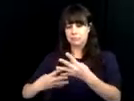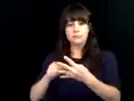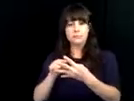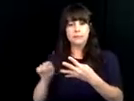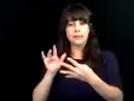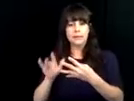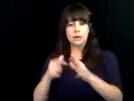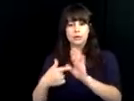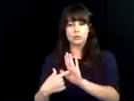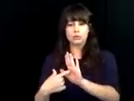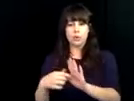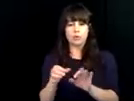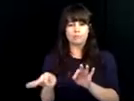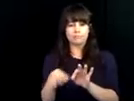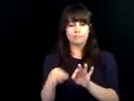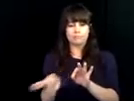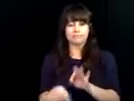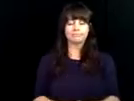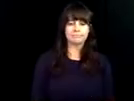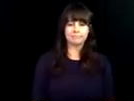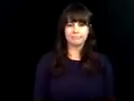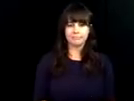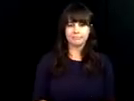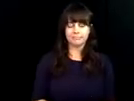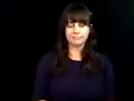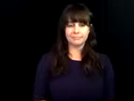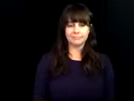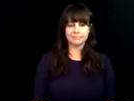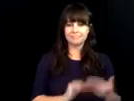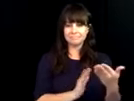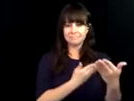To enable closed captioning click on closed captioning at the